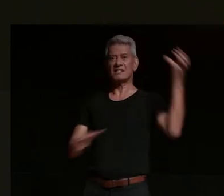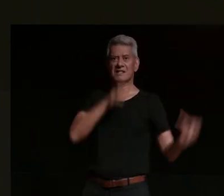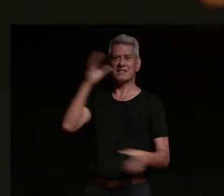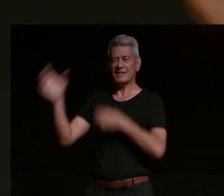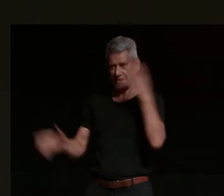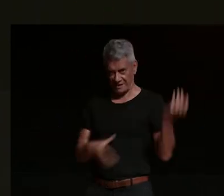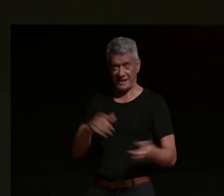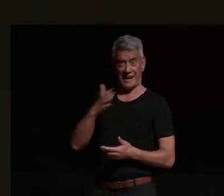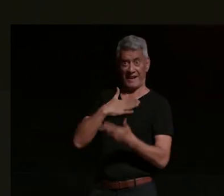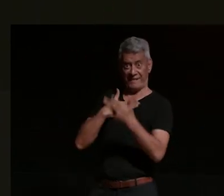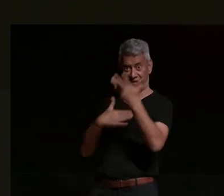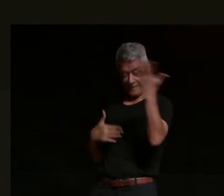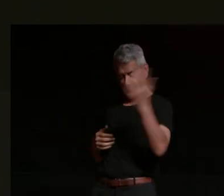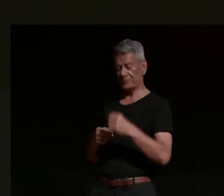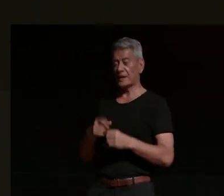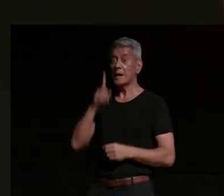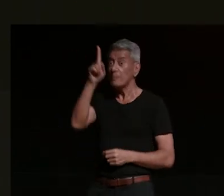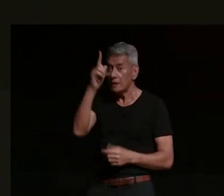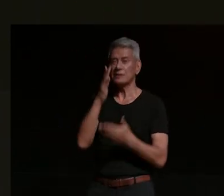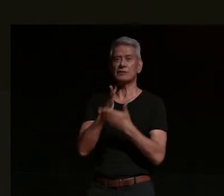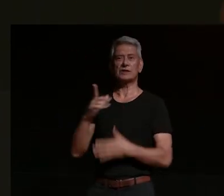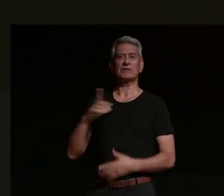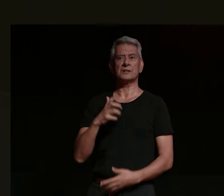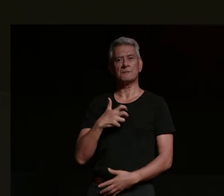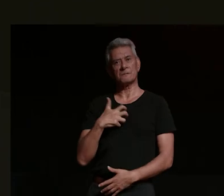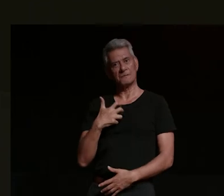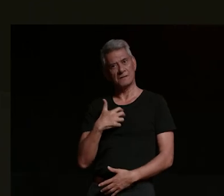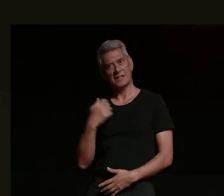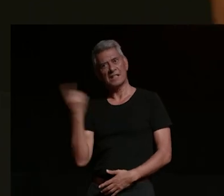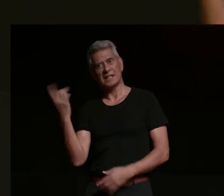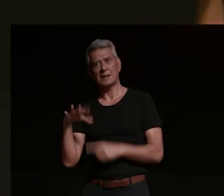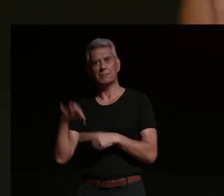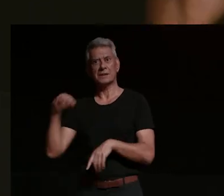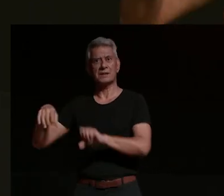and i think that the real reason why it gets my goat that he has chosen motorcycles as his